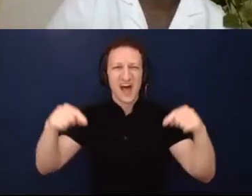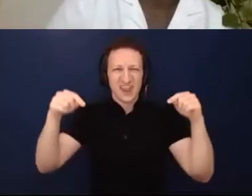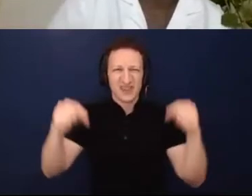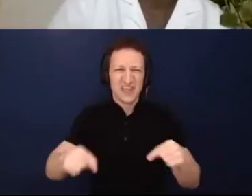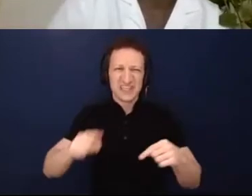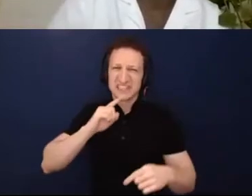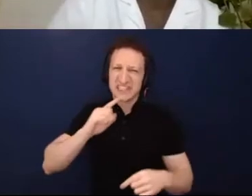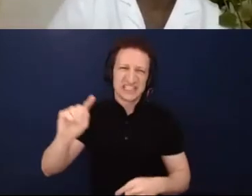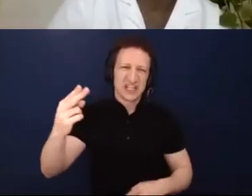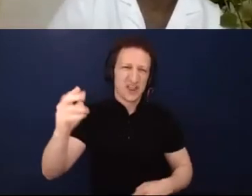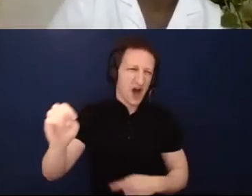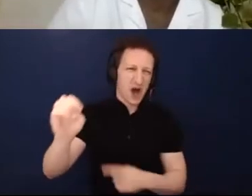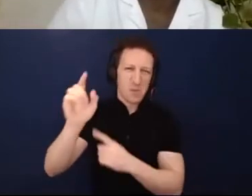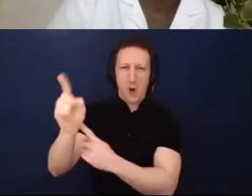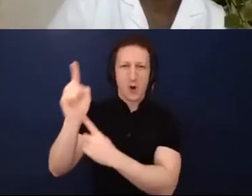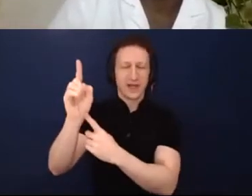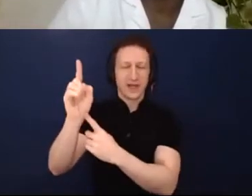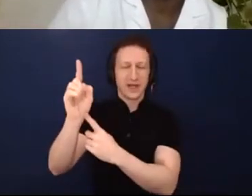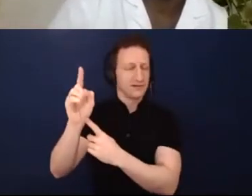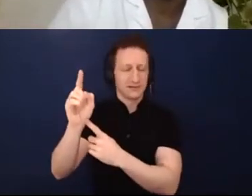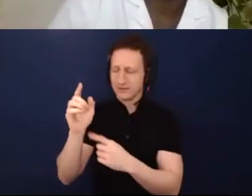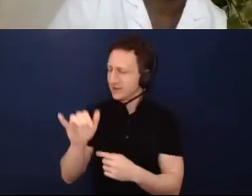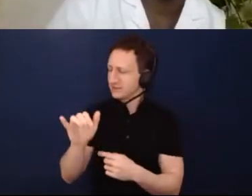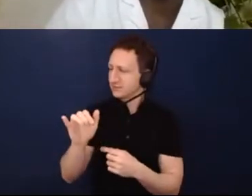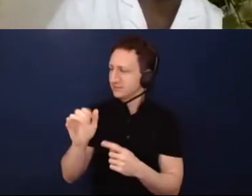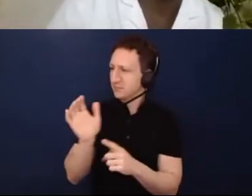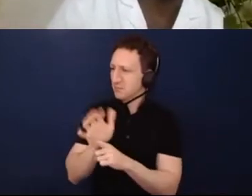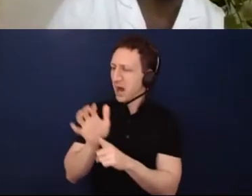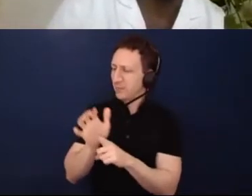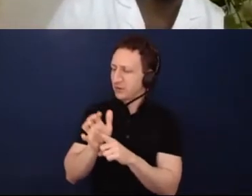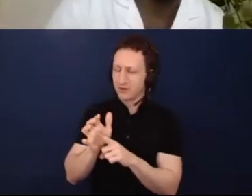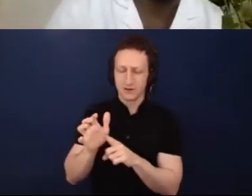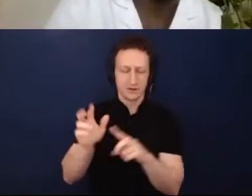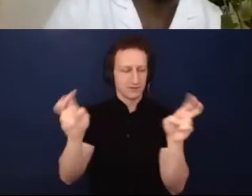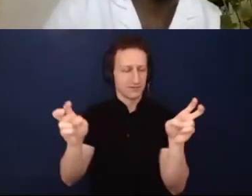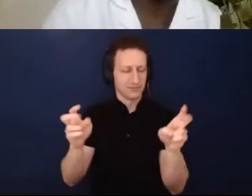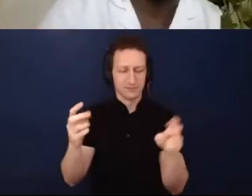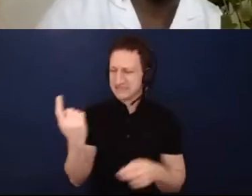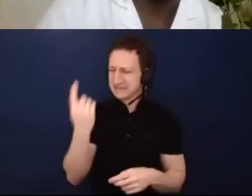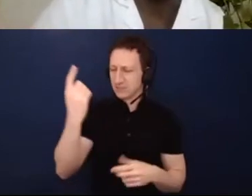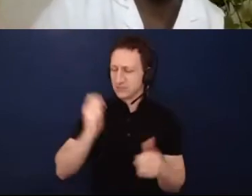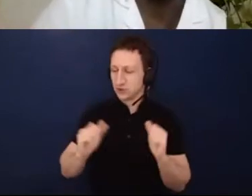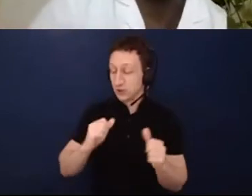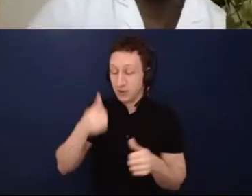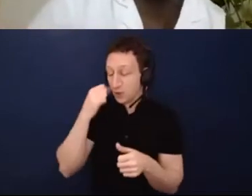I don't remember what musical that is. But how can we use this as a moment of opportunity?